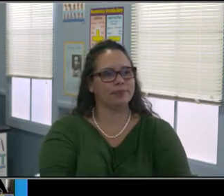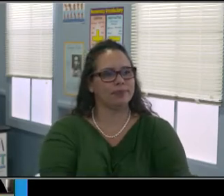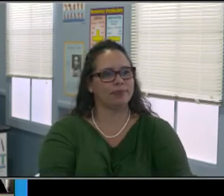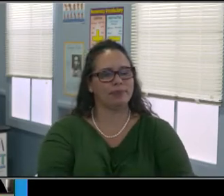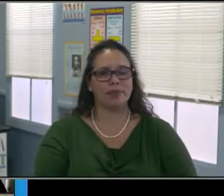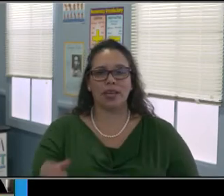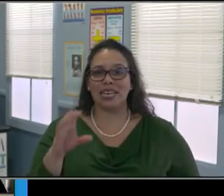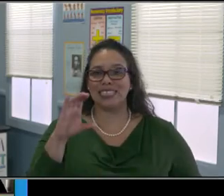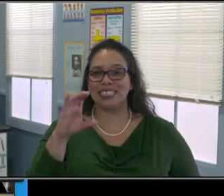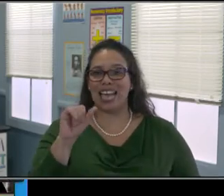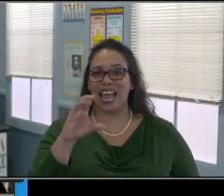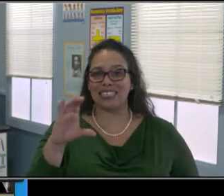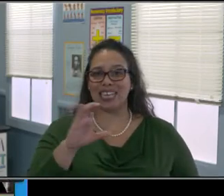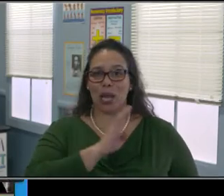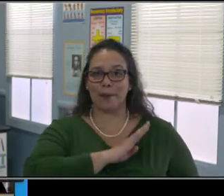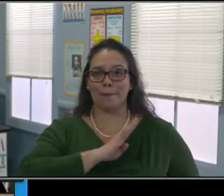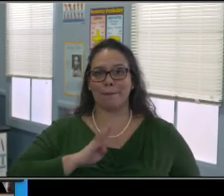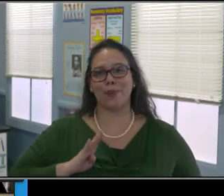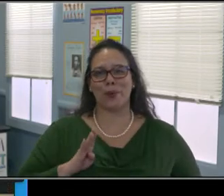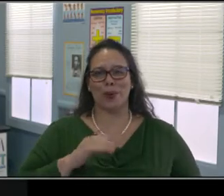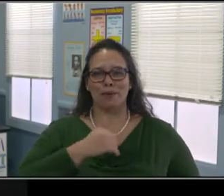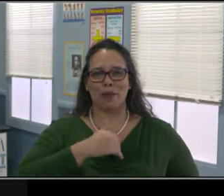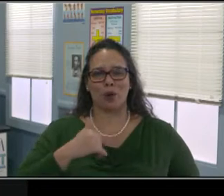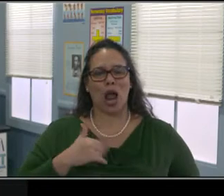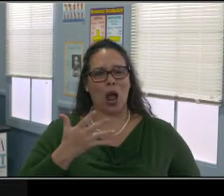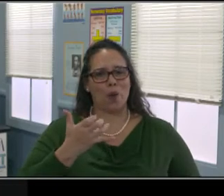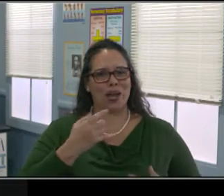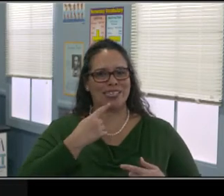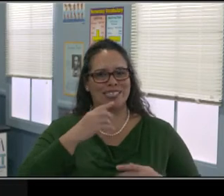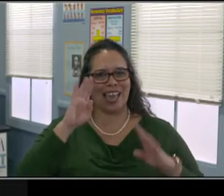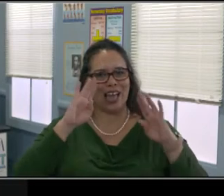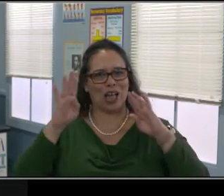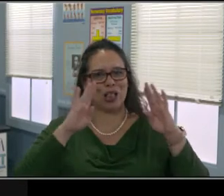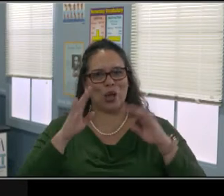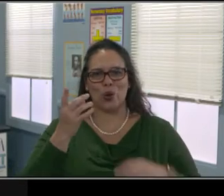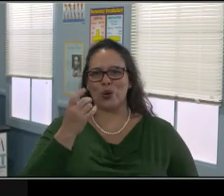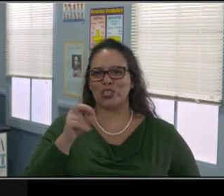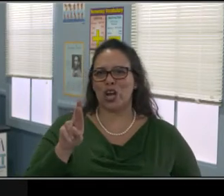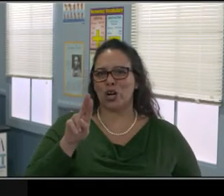and I can share my screen, correct? Yes. Okay. So,